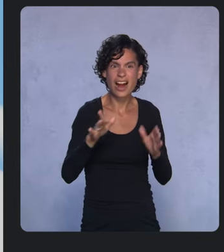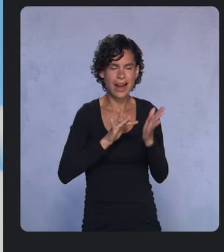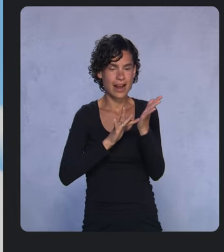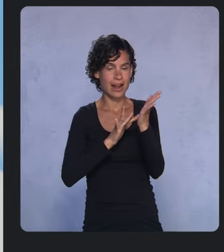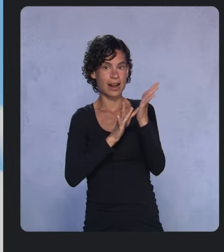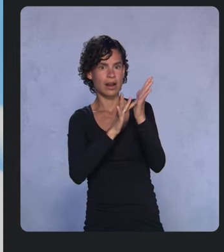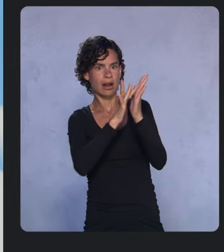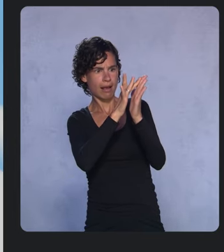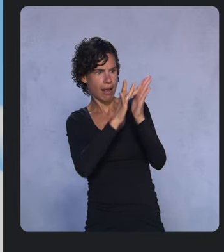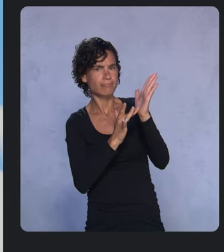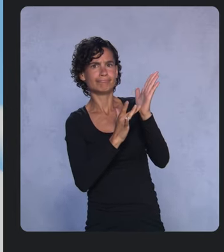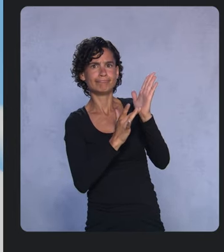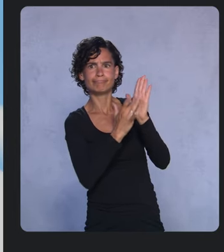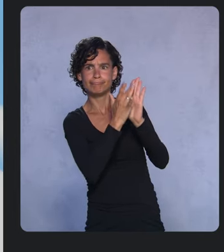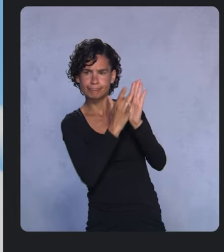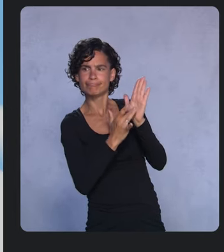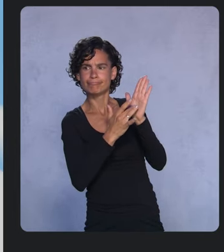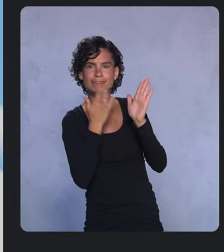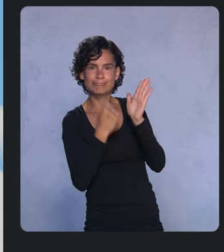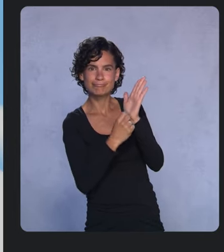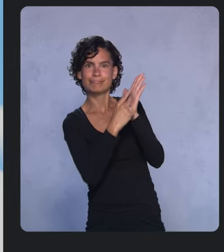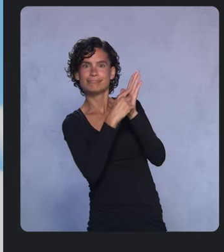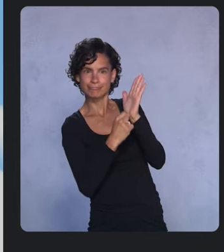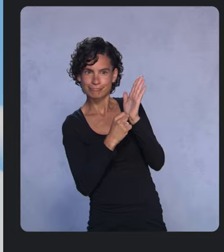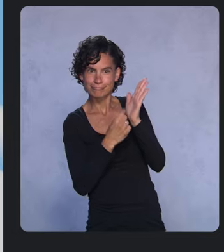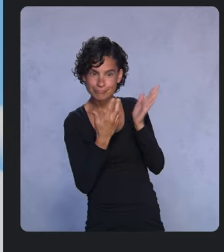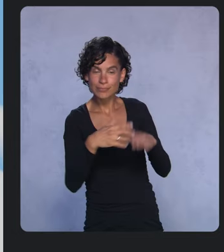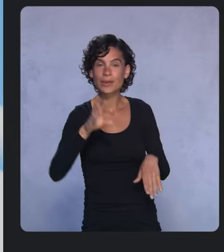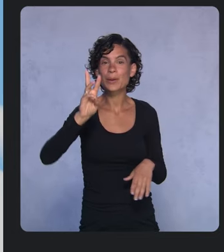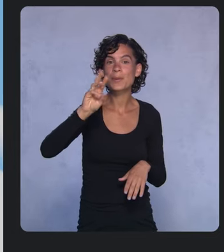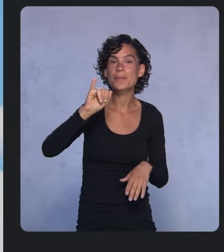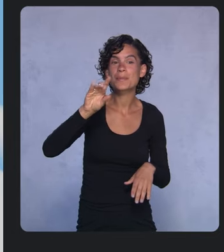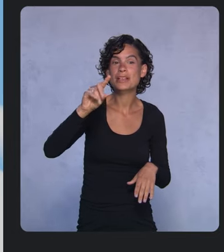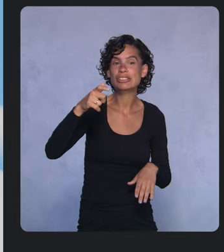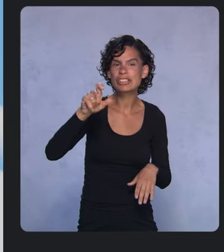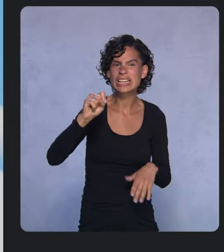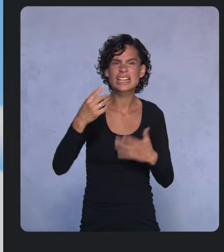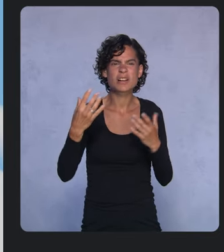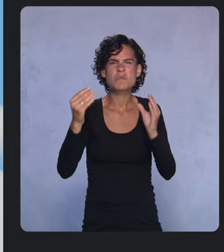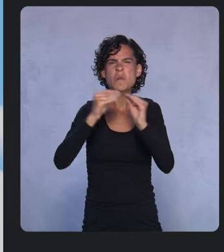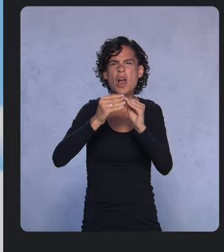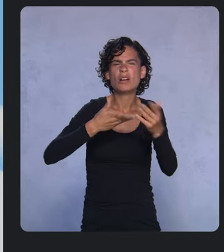And to make widgets more interactive, you're getting features like animations and new UI controls.